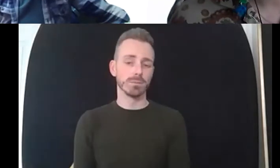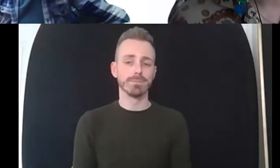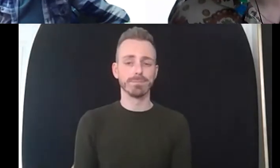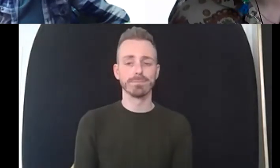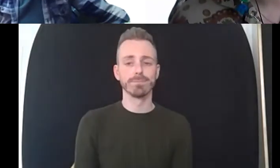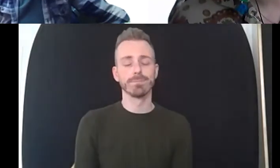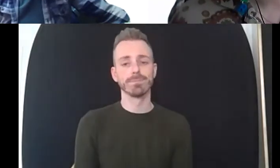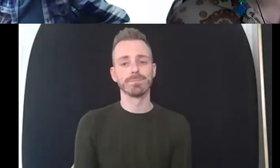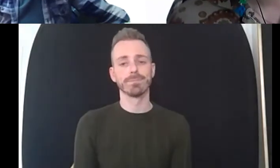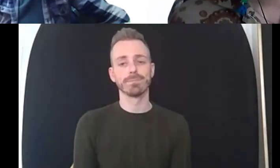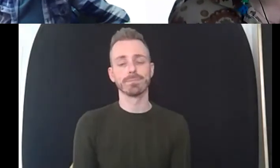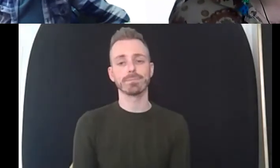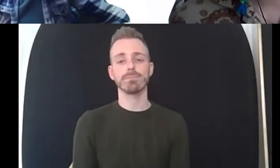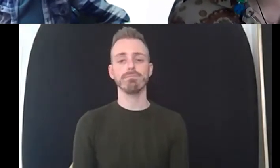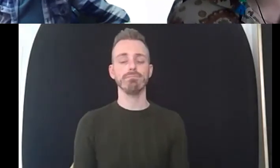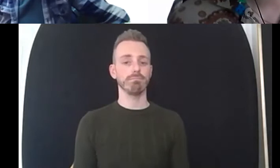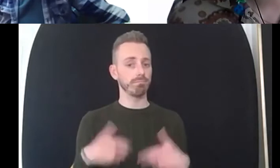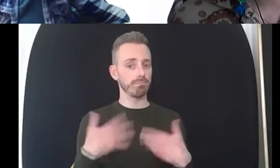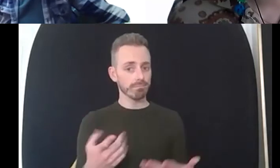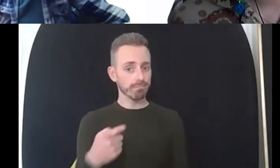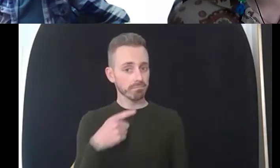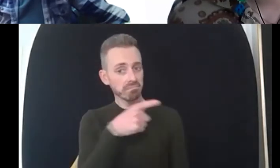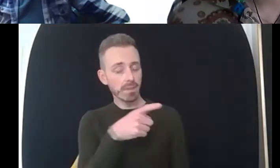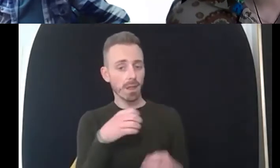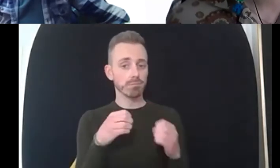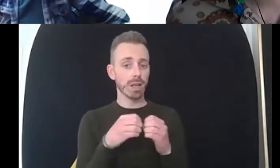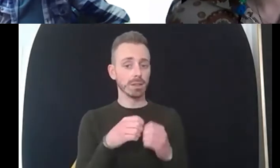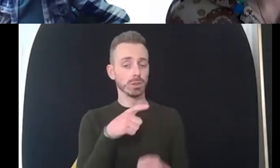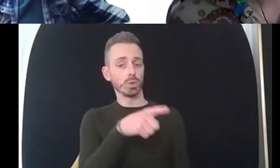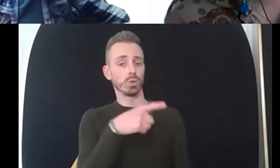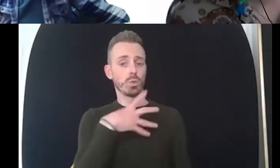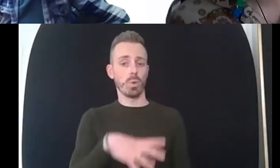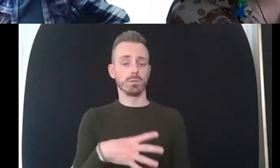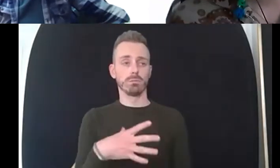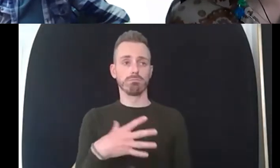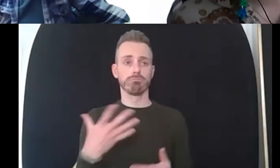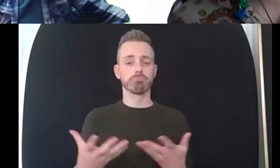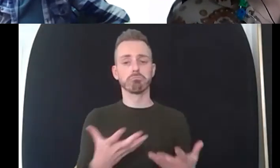i don't know whether you want to speak a little bit to can some kind of maybe more general tips